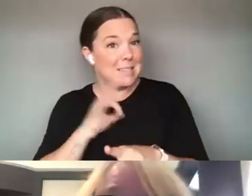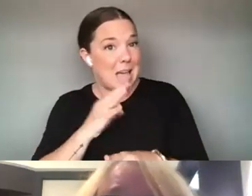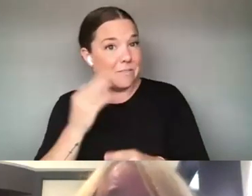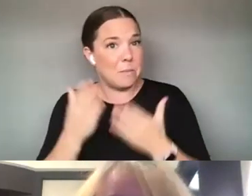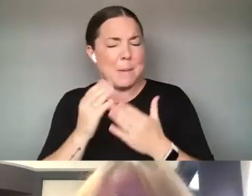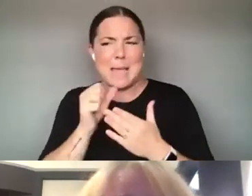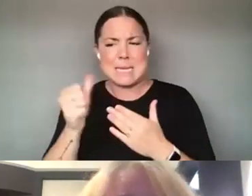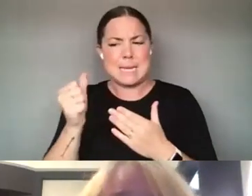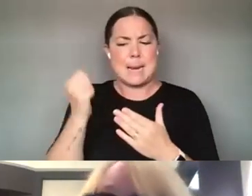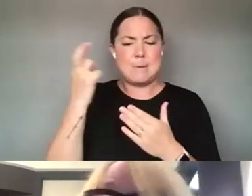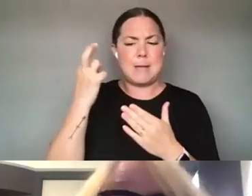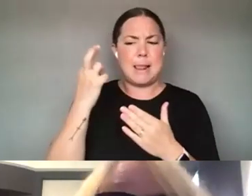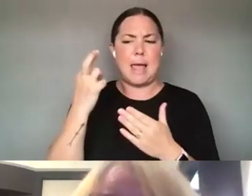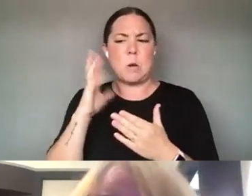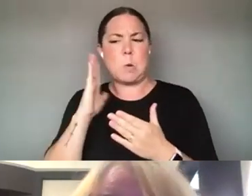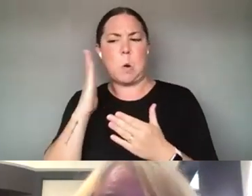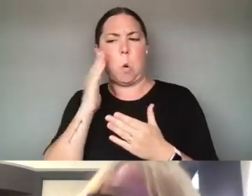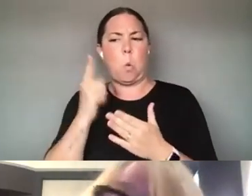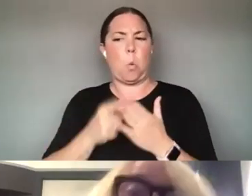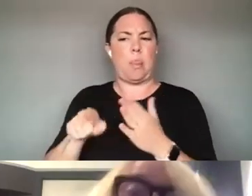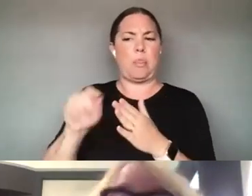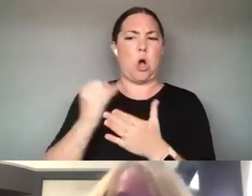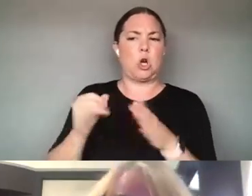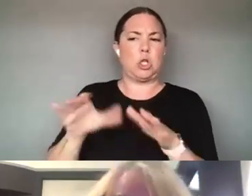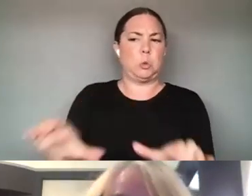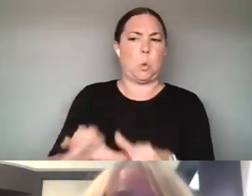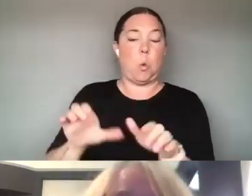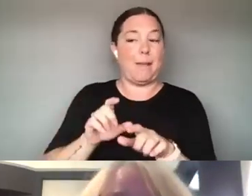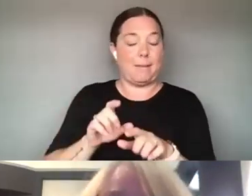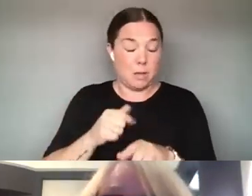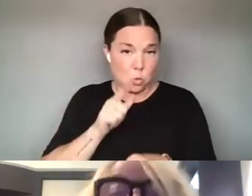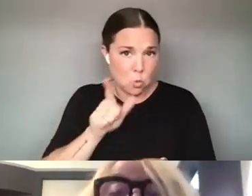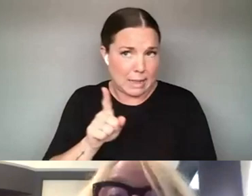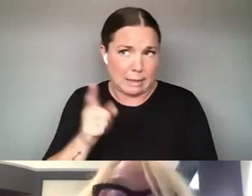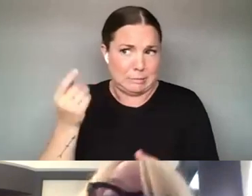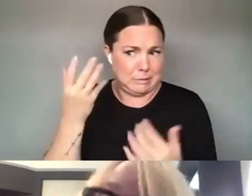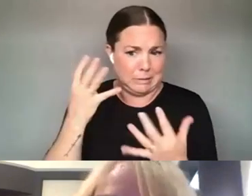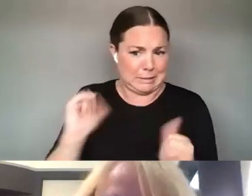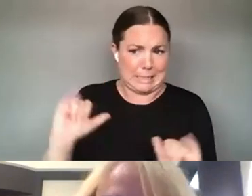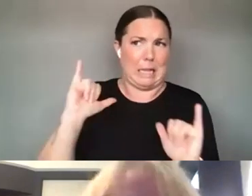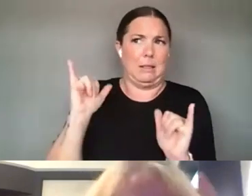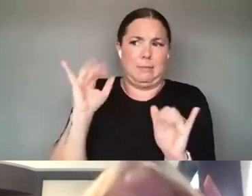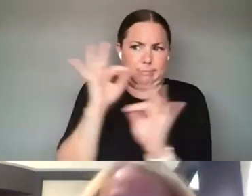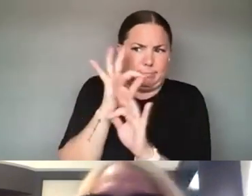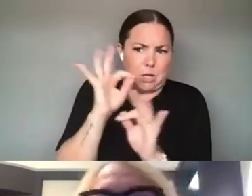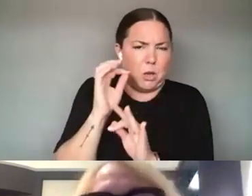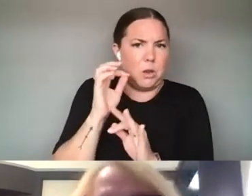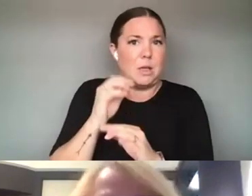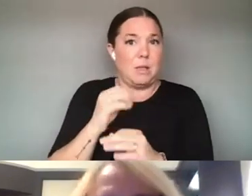UP TO AND WE DIDN'T. AND GUESS WHAT? THAT WAS AND IT'S STILL OKAY. AND I THINK ONE OF THE BARRIERS